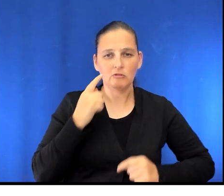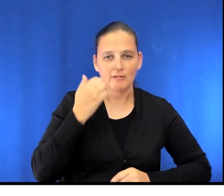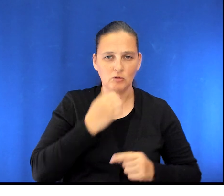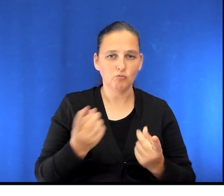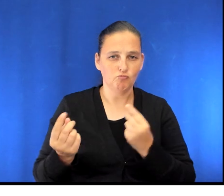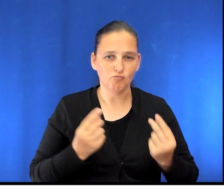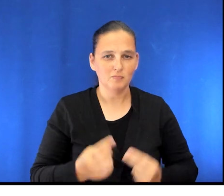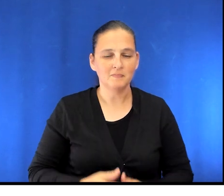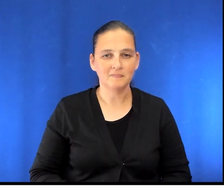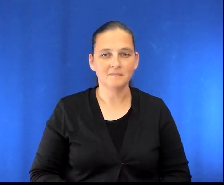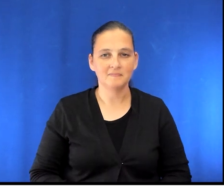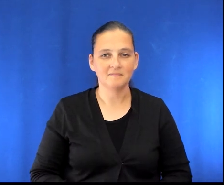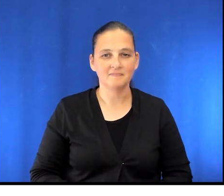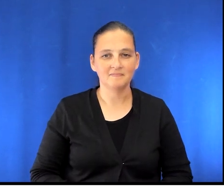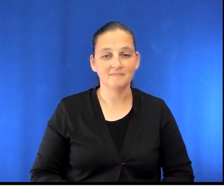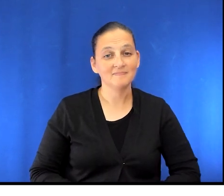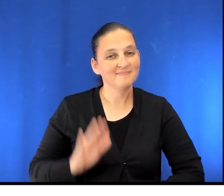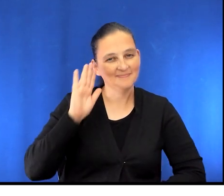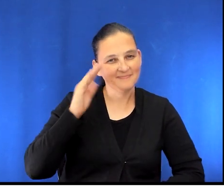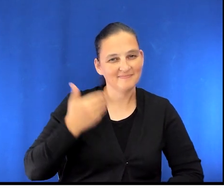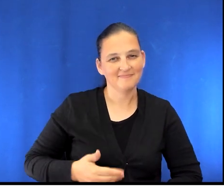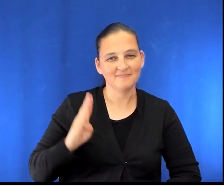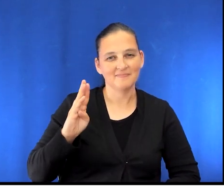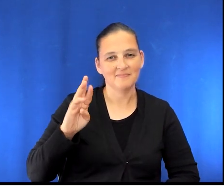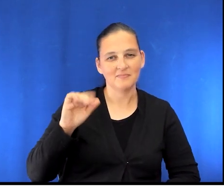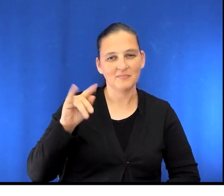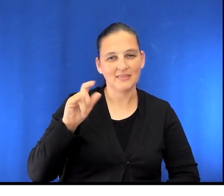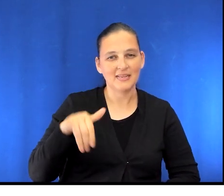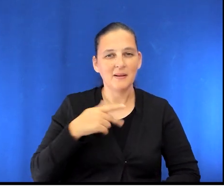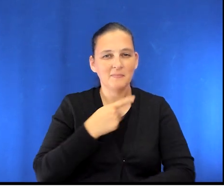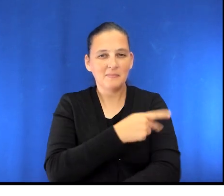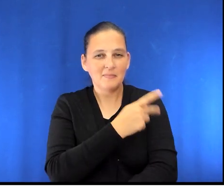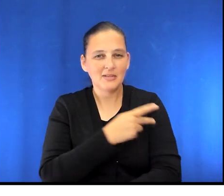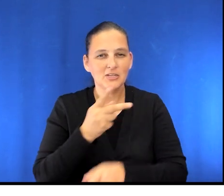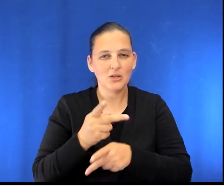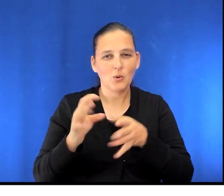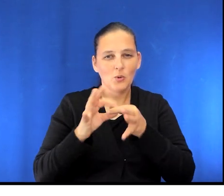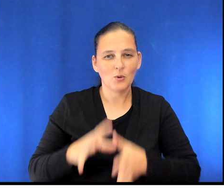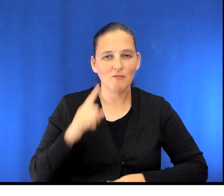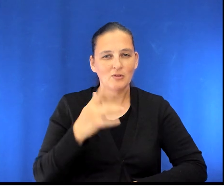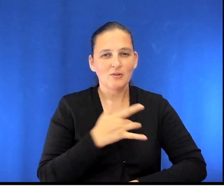Hi, my name is Brittney and I'm a Patient Care Coordinator with the Cardiac Sciences Program at Vancouver General Hospital.